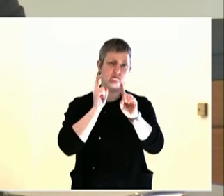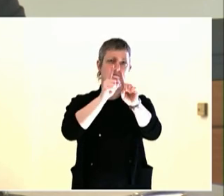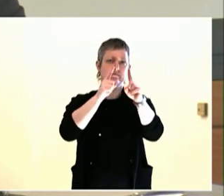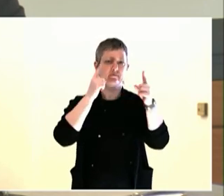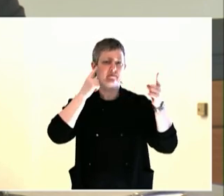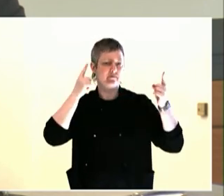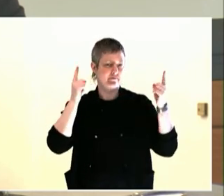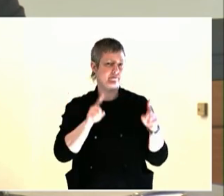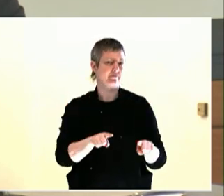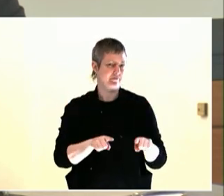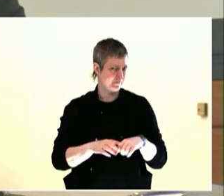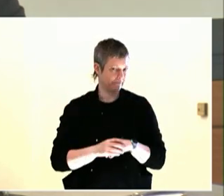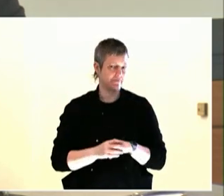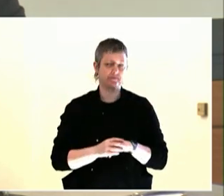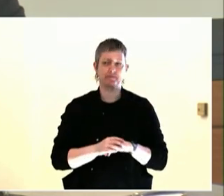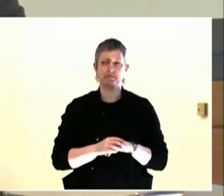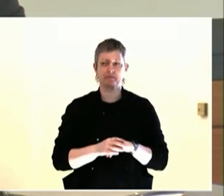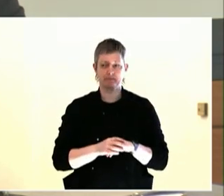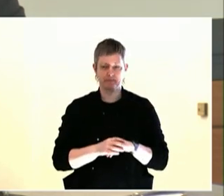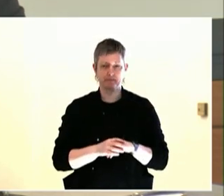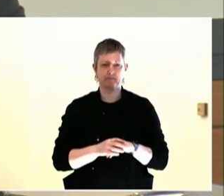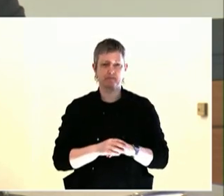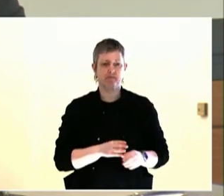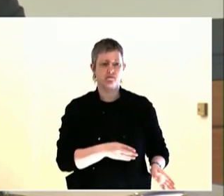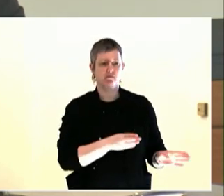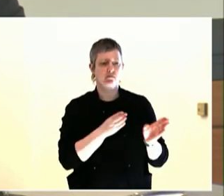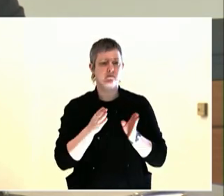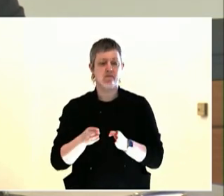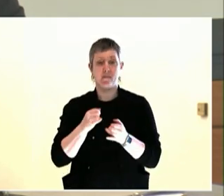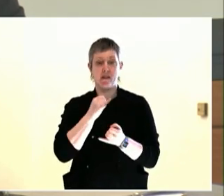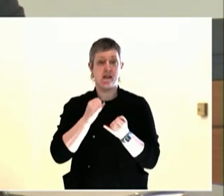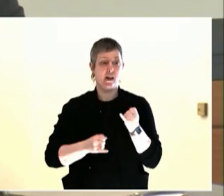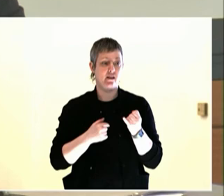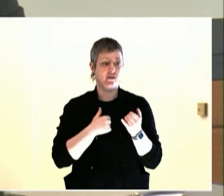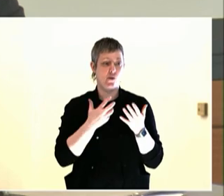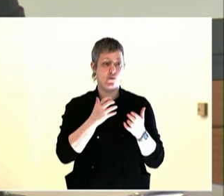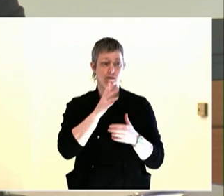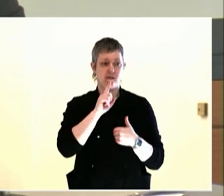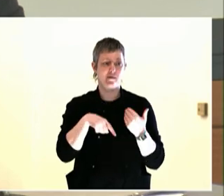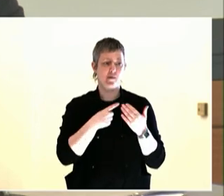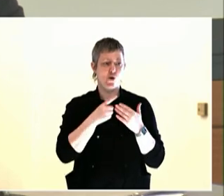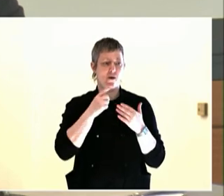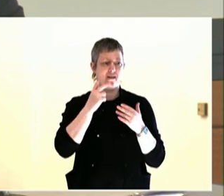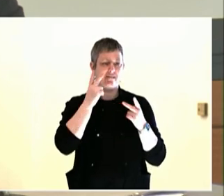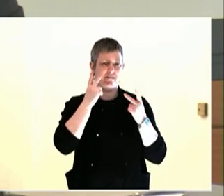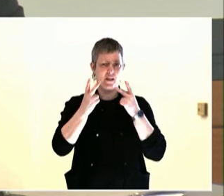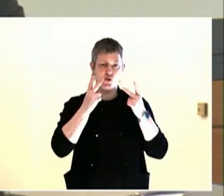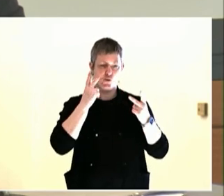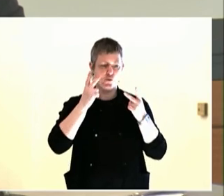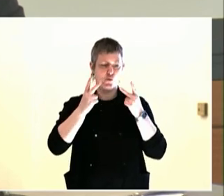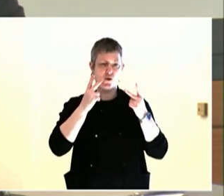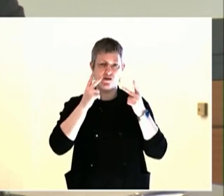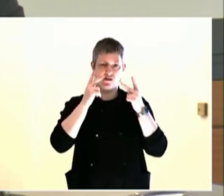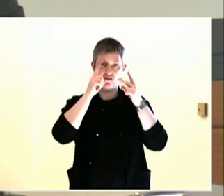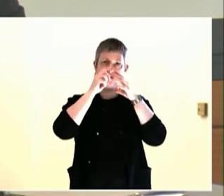session as a kind of continuation of what we just heard. I'm going to read a little bit